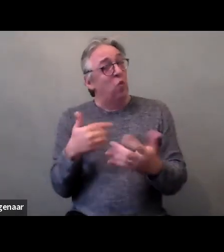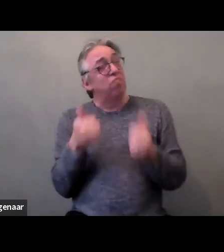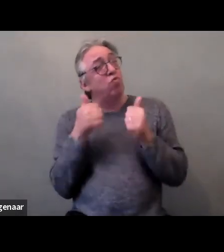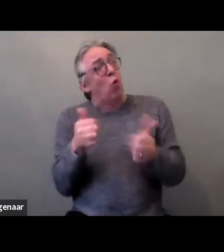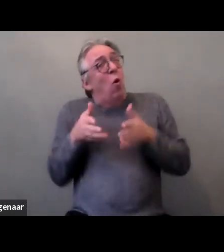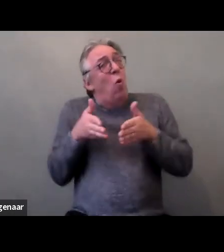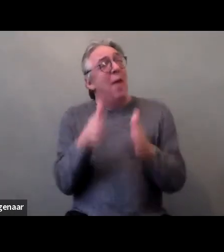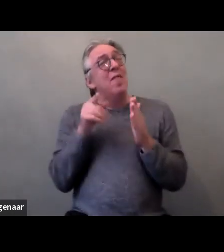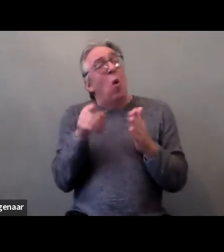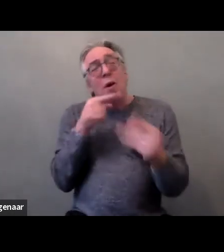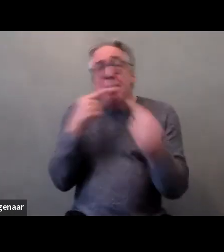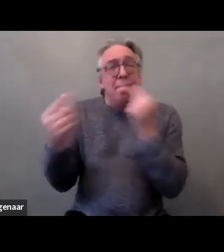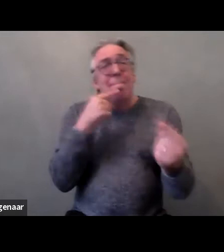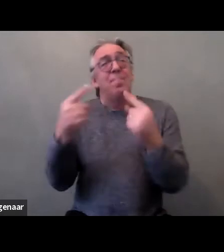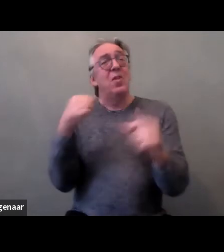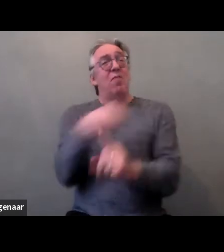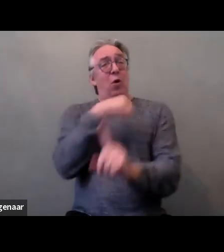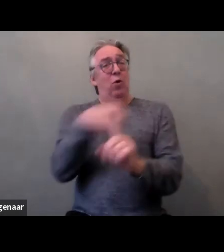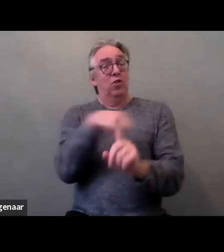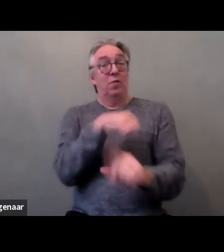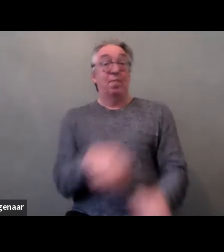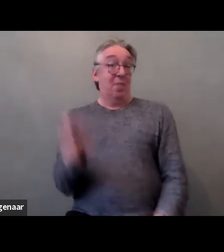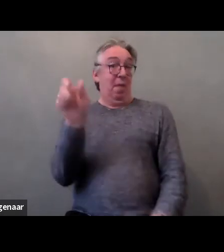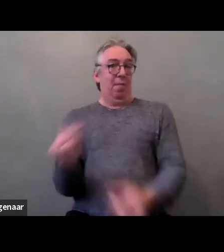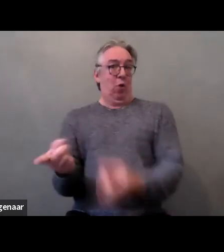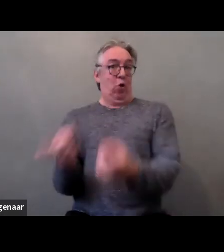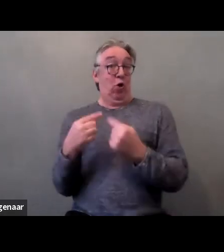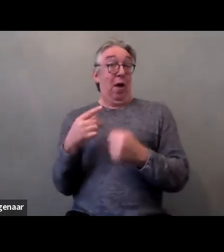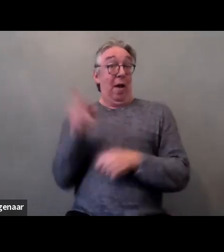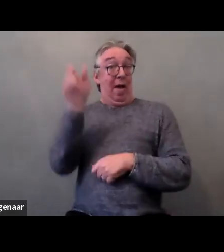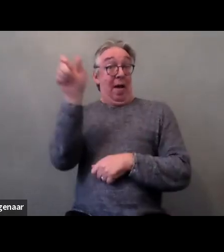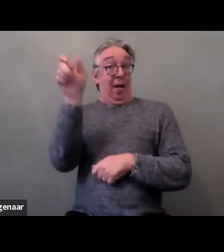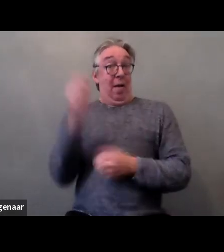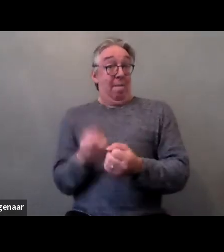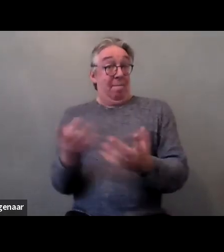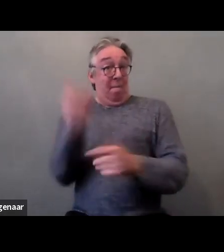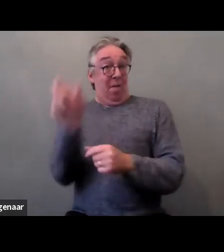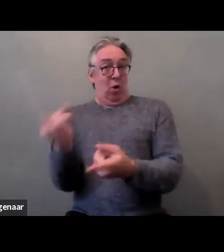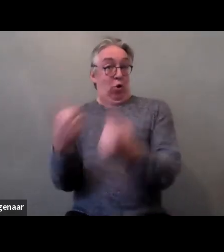Also because people told me not to talk about violence because it’d damage people, for instance.